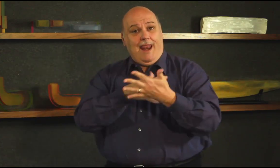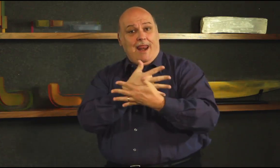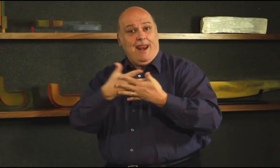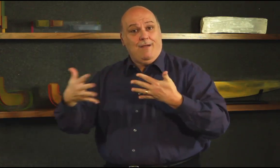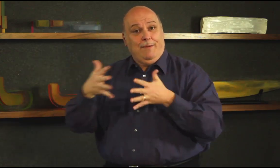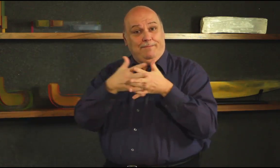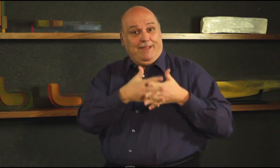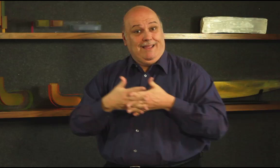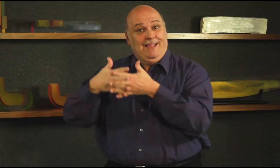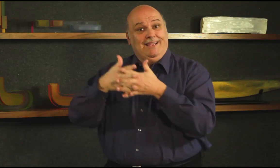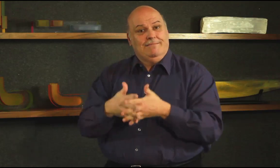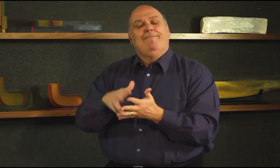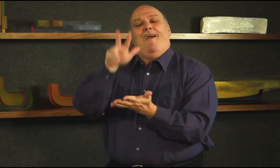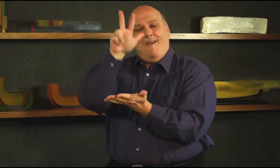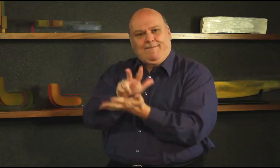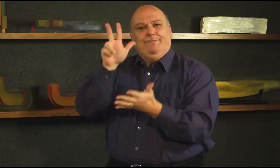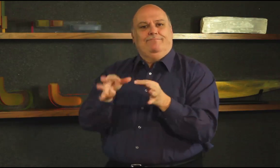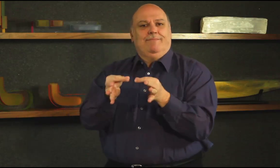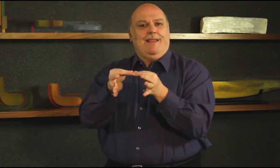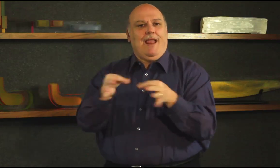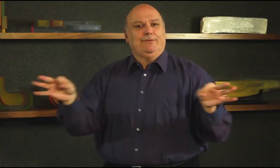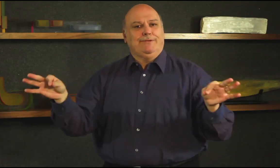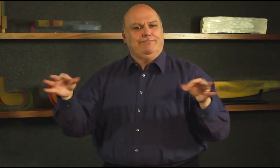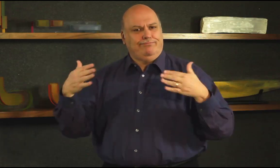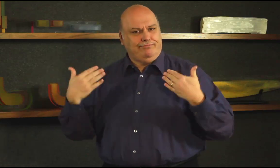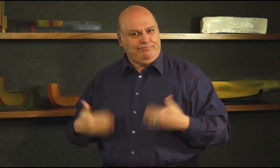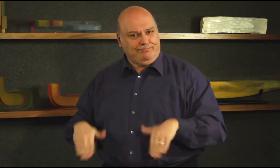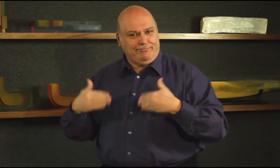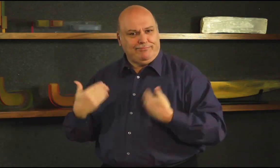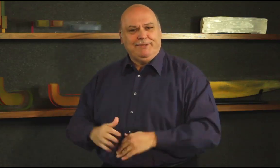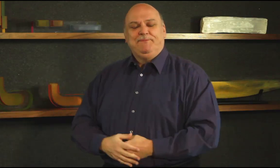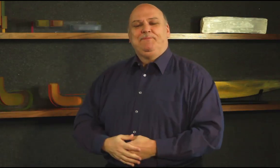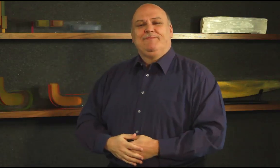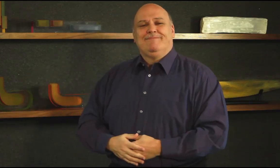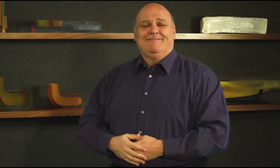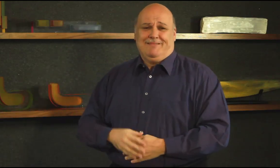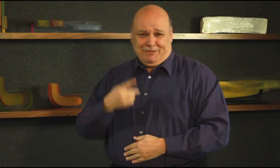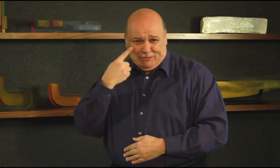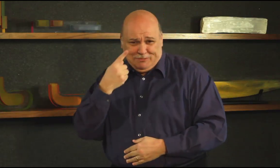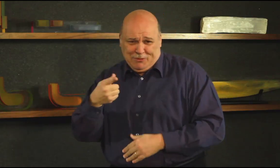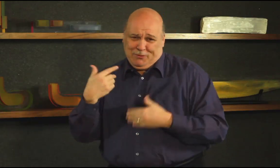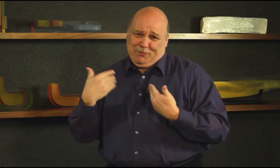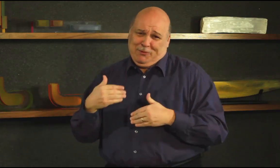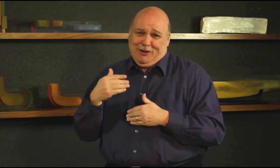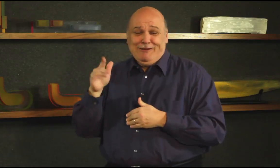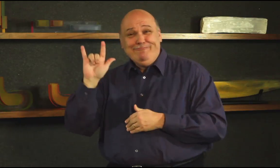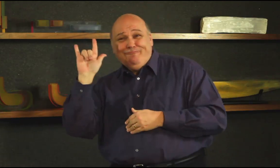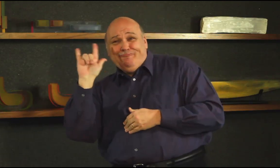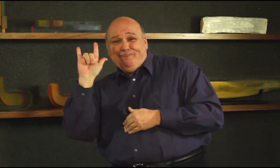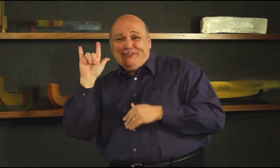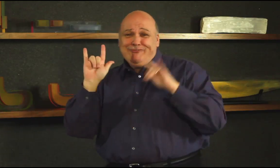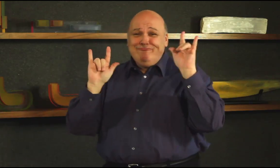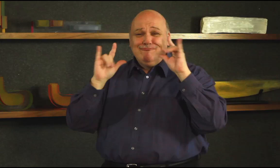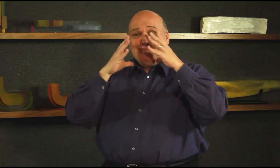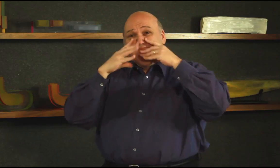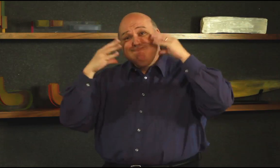person who provided that American Sign Language is